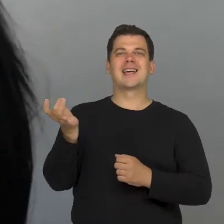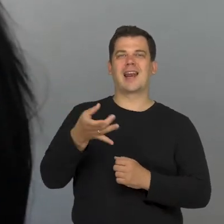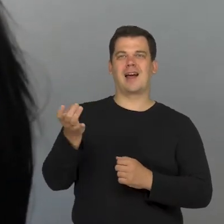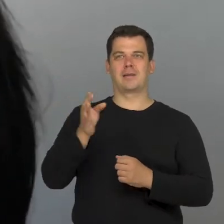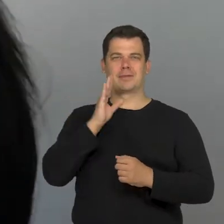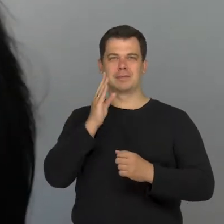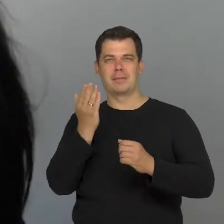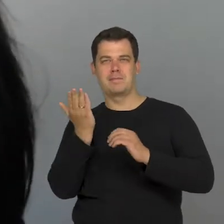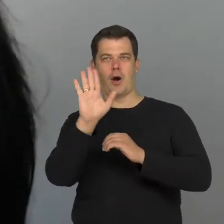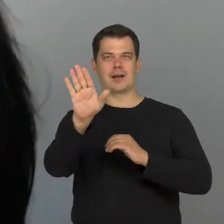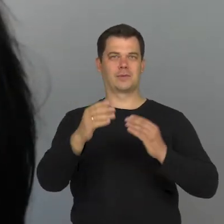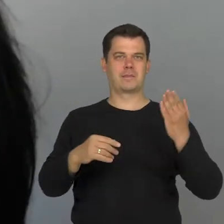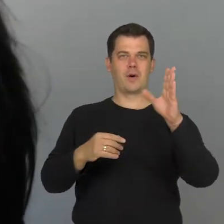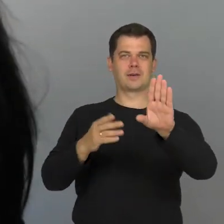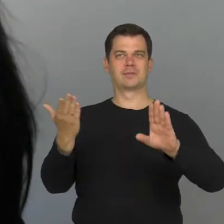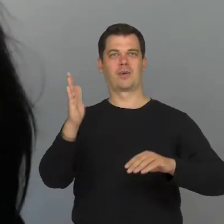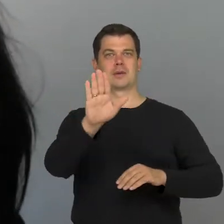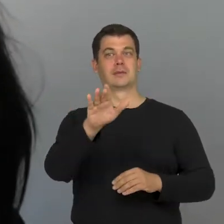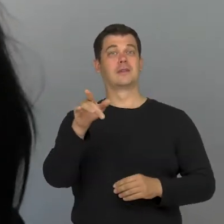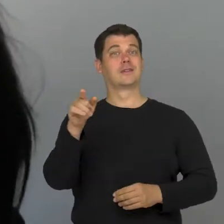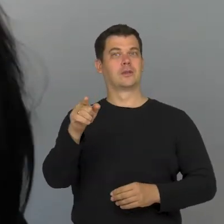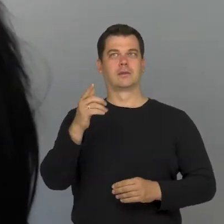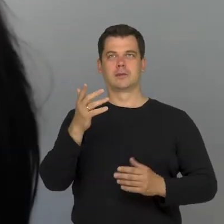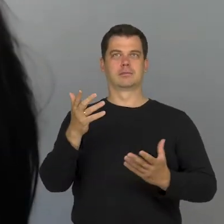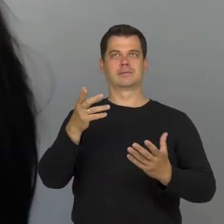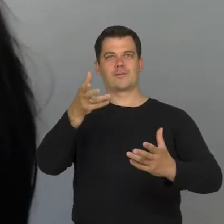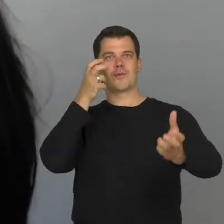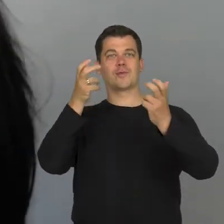is what our performance is made out of